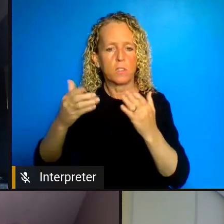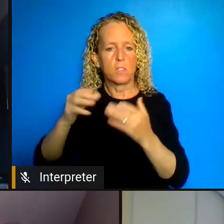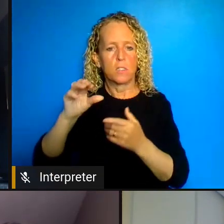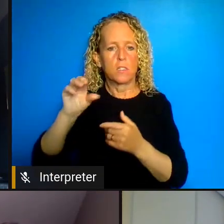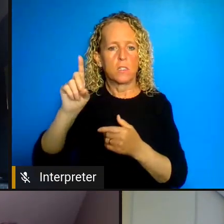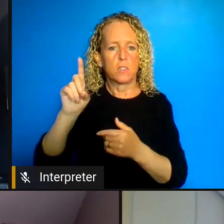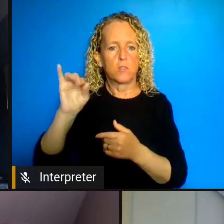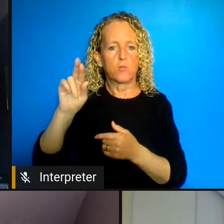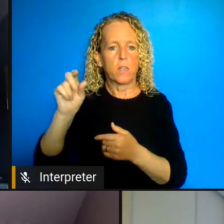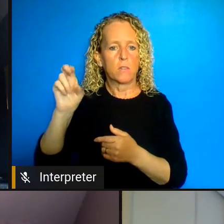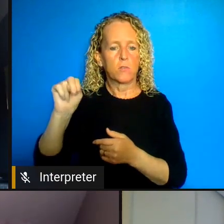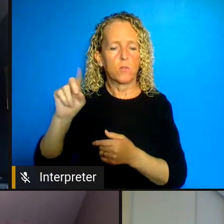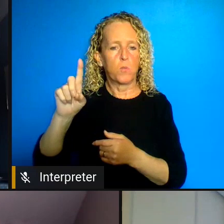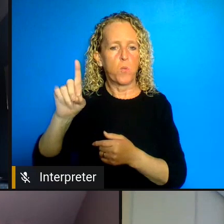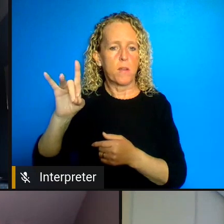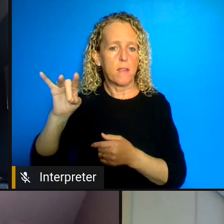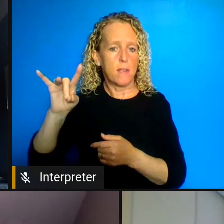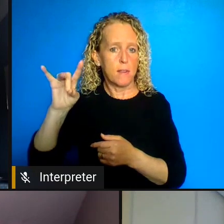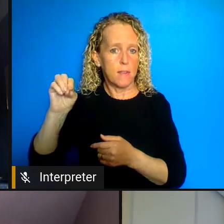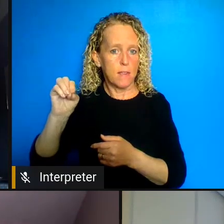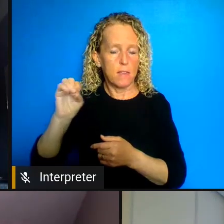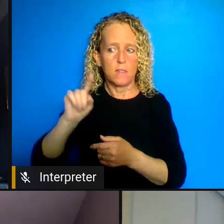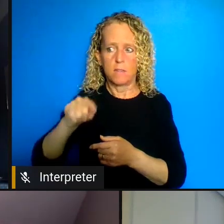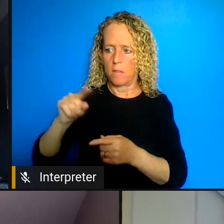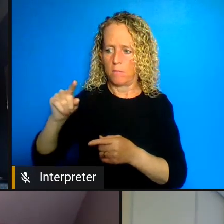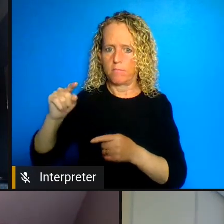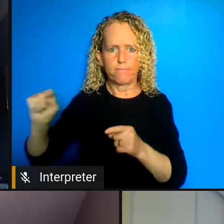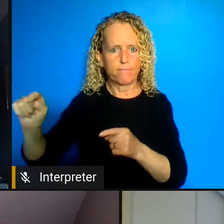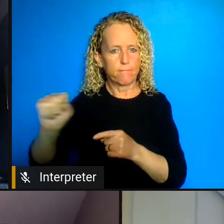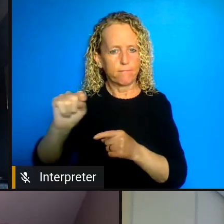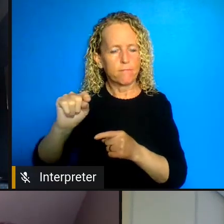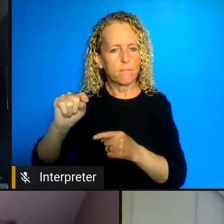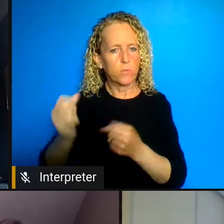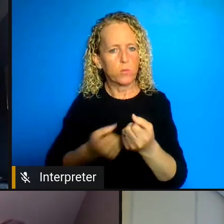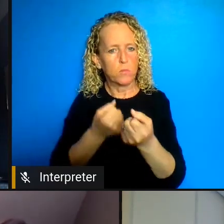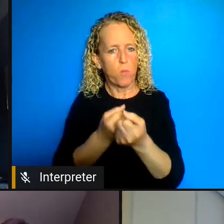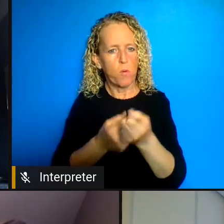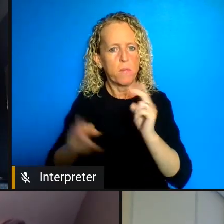diverse working group both at a high policy level and also then at an